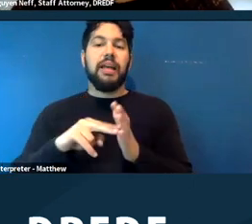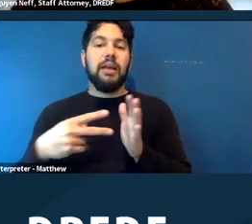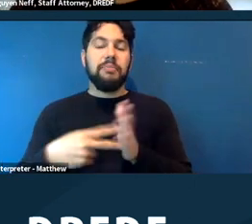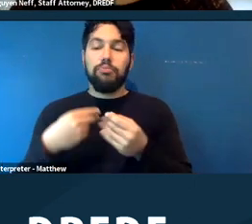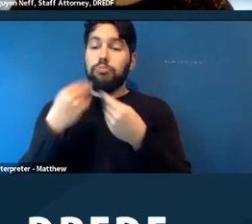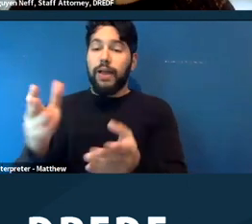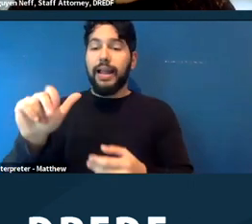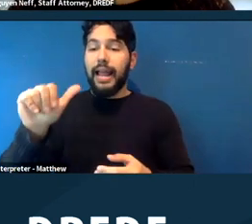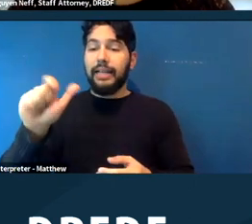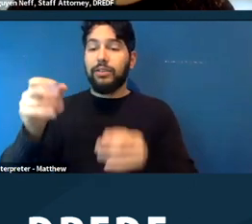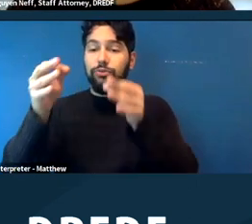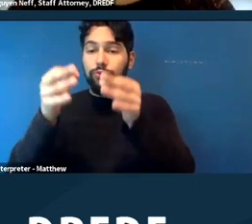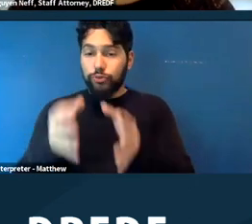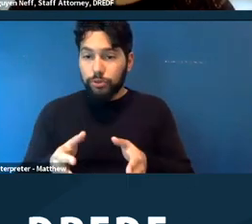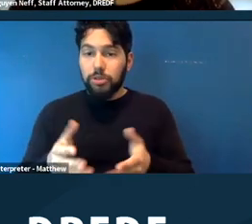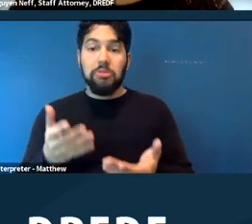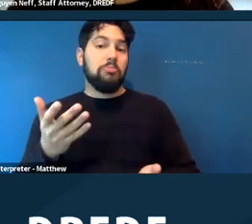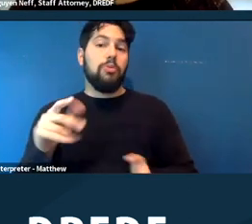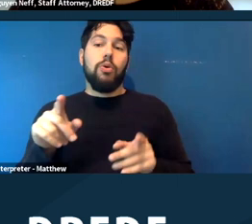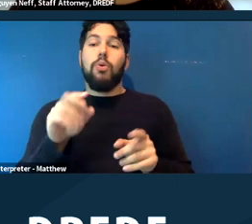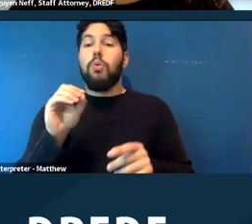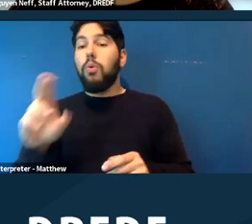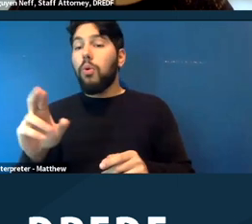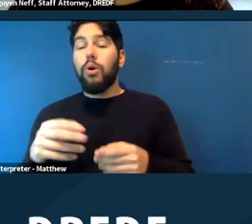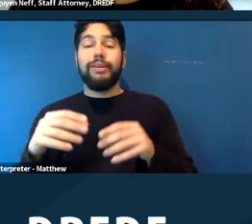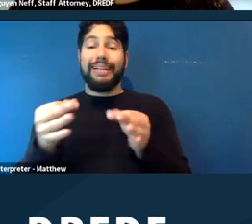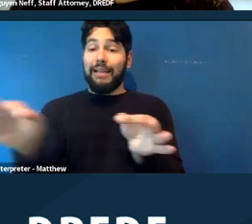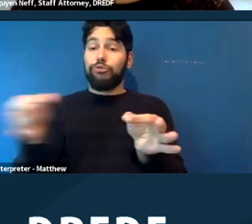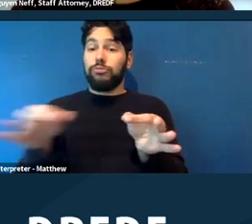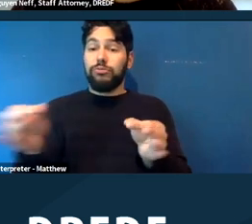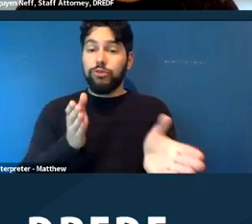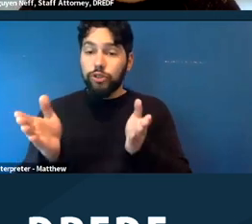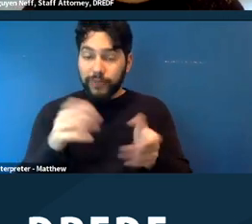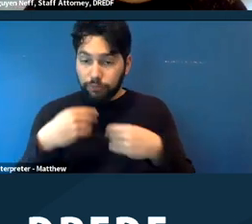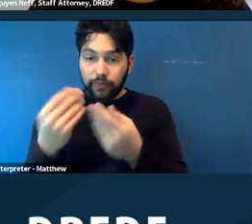interpreter, maybe providing some sort of captioning service so that when a police